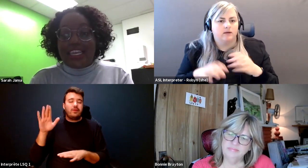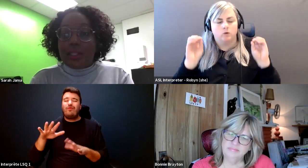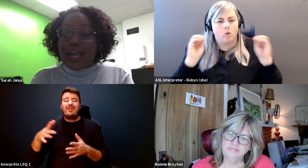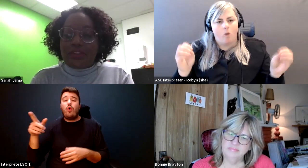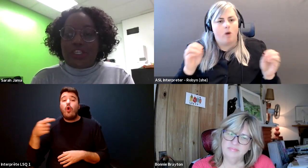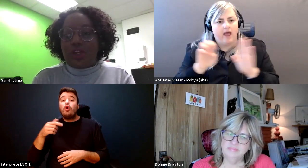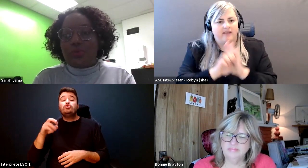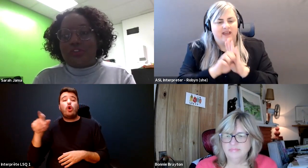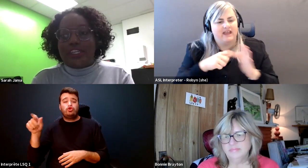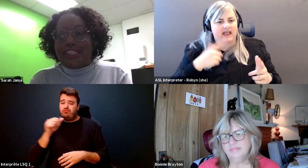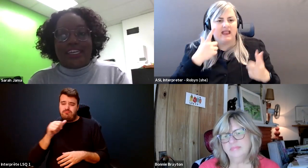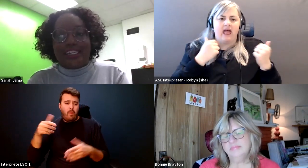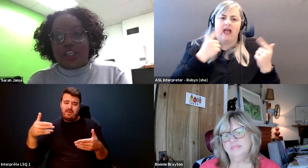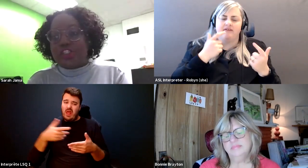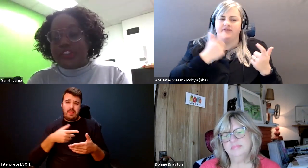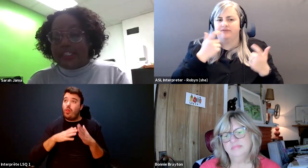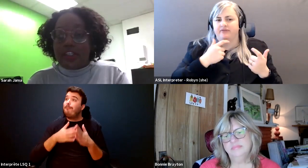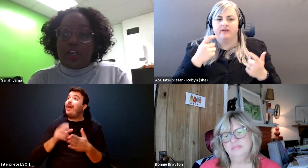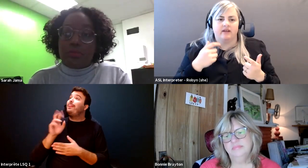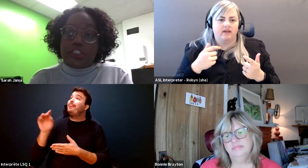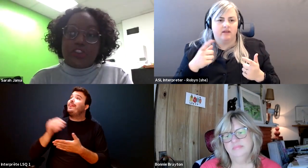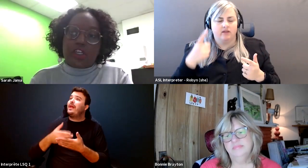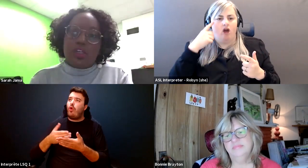Sarah Jama: And he laughed and he thought it was funny that I didn't understand procedure.